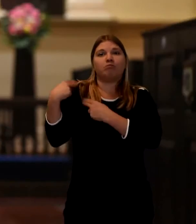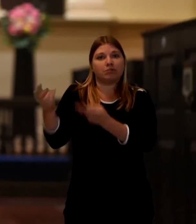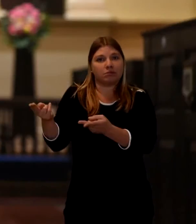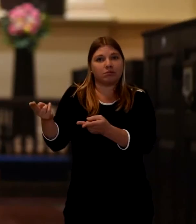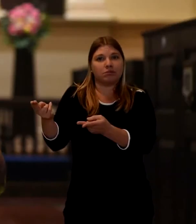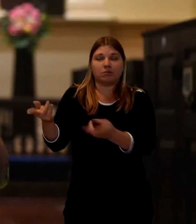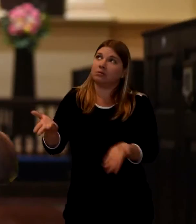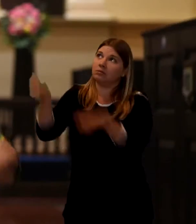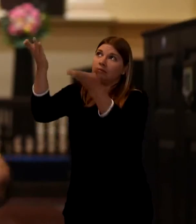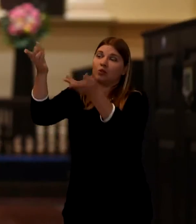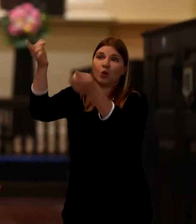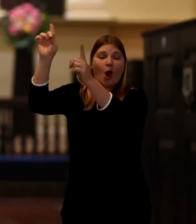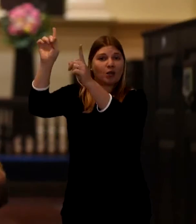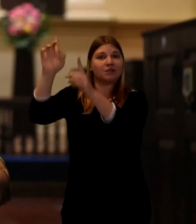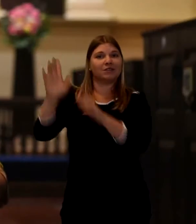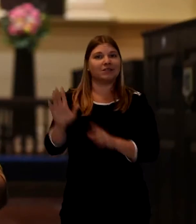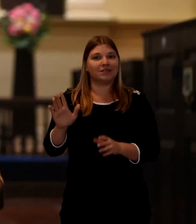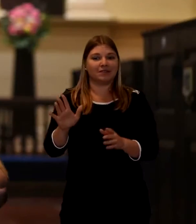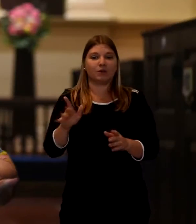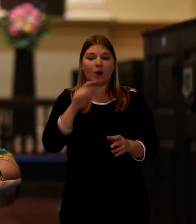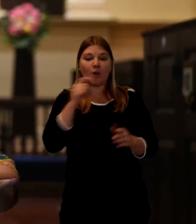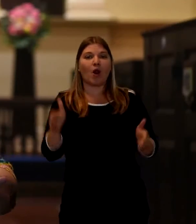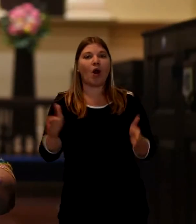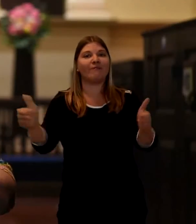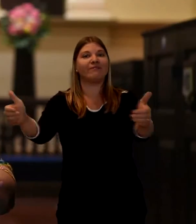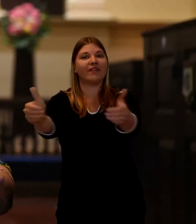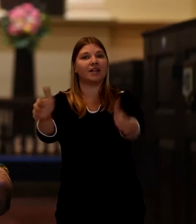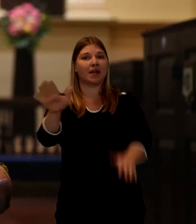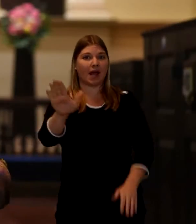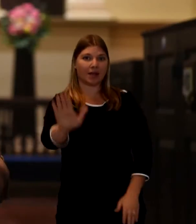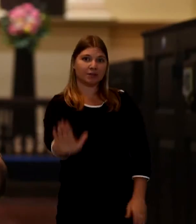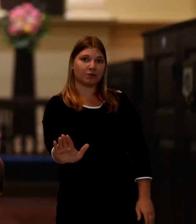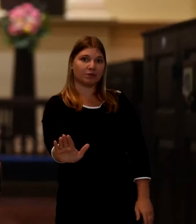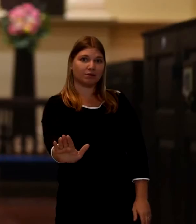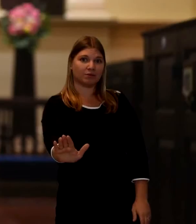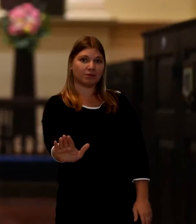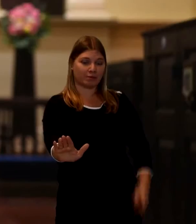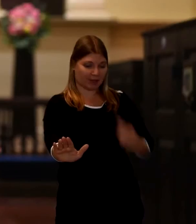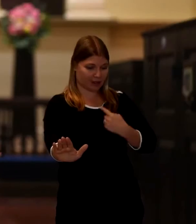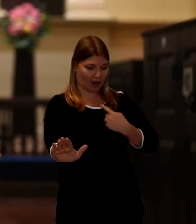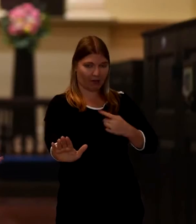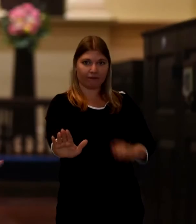I will actually go and put my hand on the coffin if I can physically get to it. Because the family can't do that.